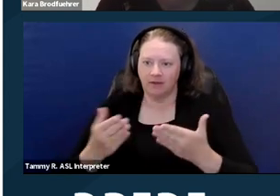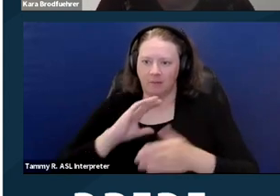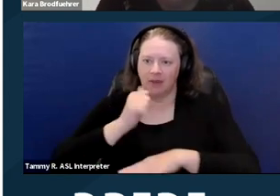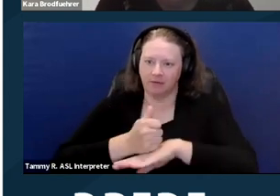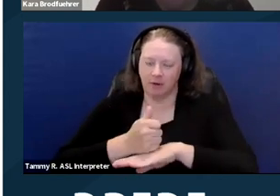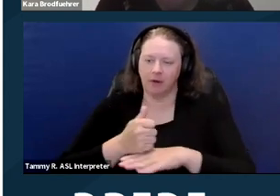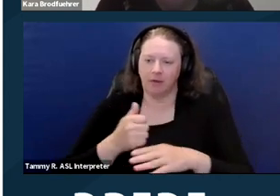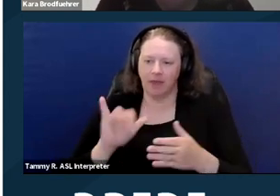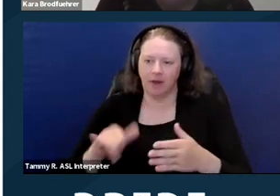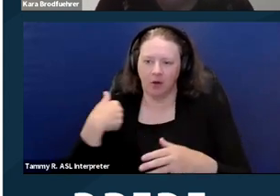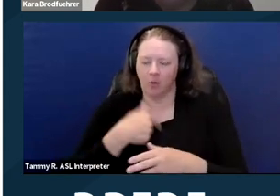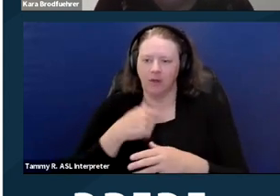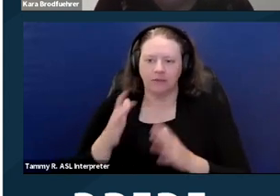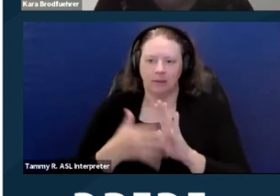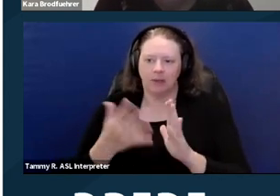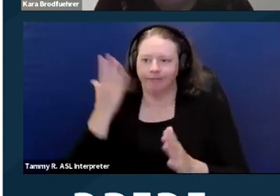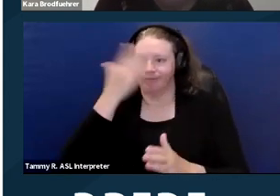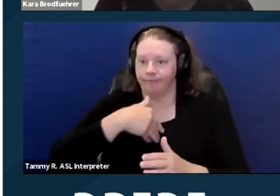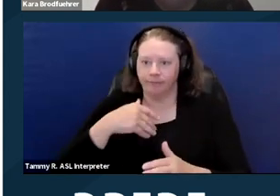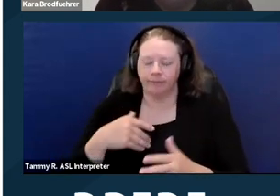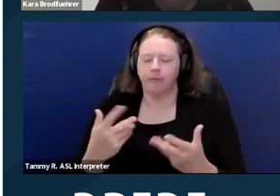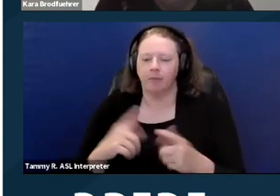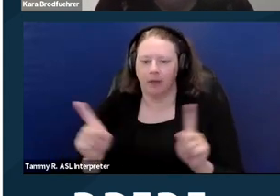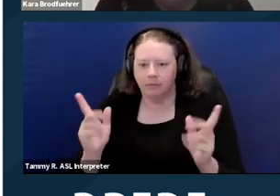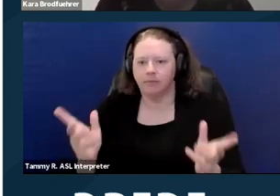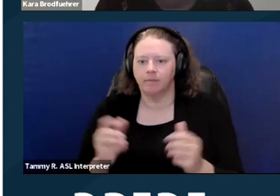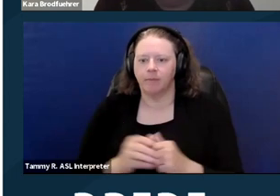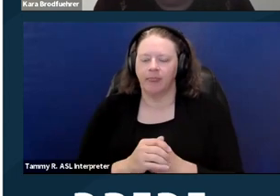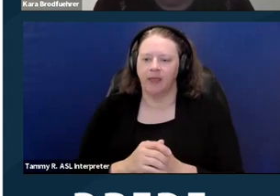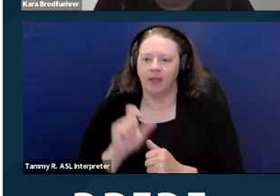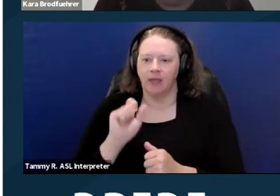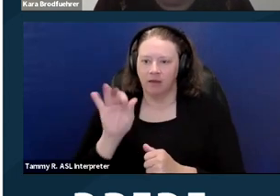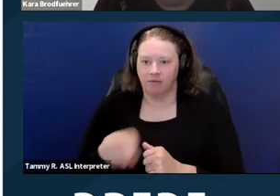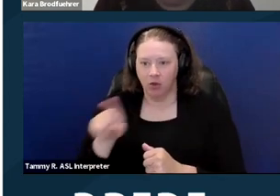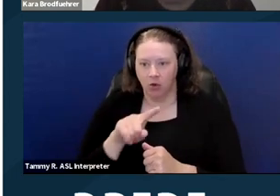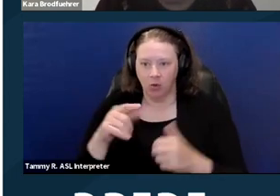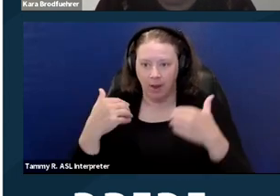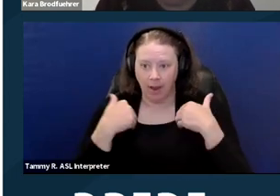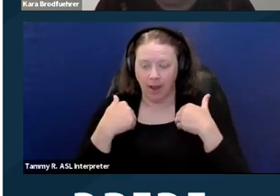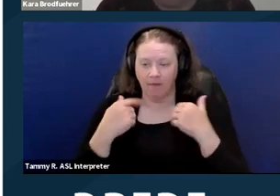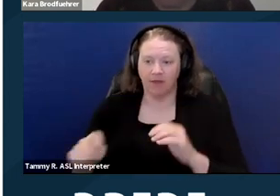I mean, we don't always catch it. I will say if you have an eviction case